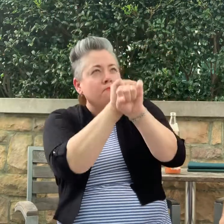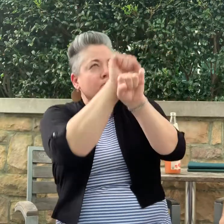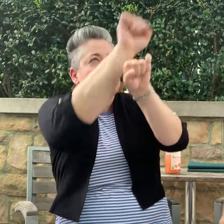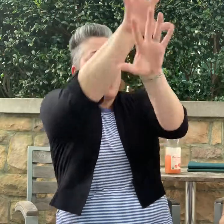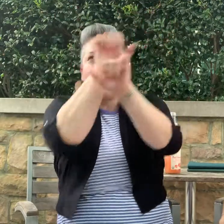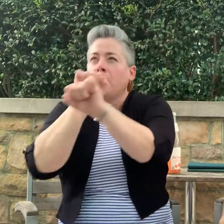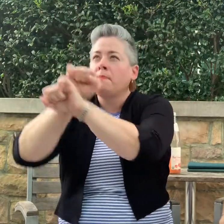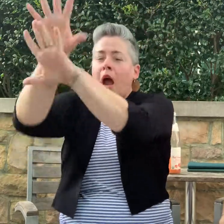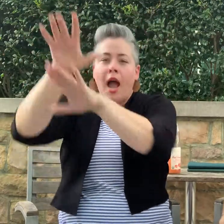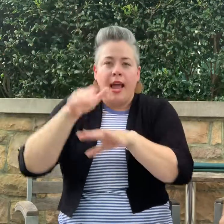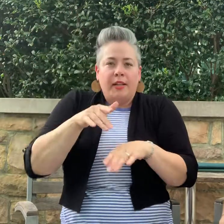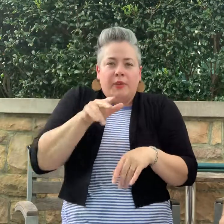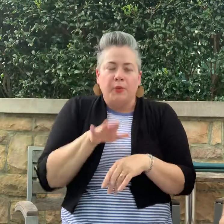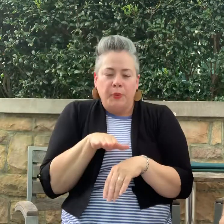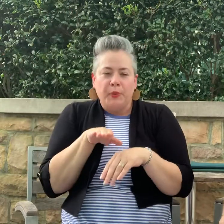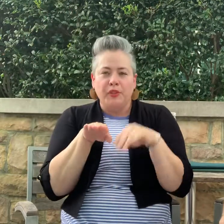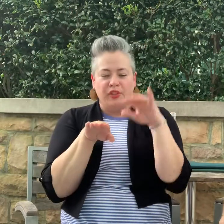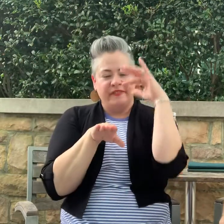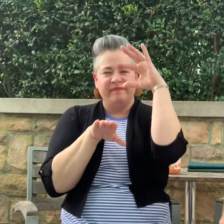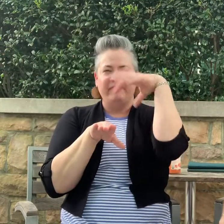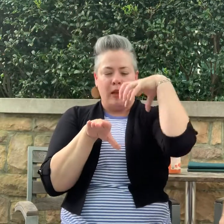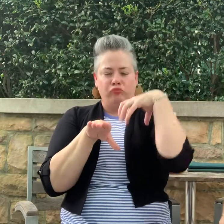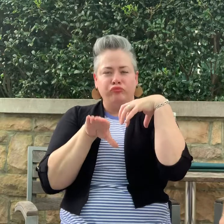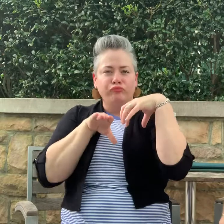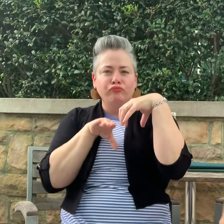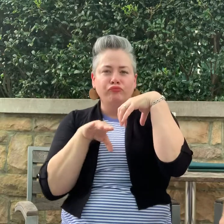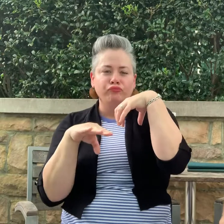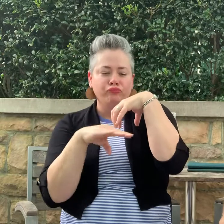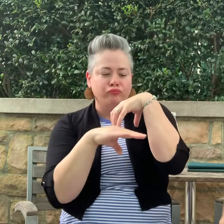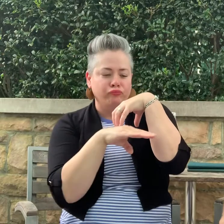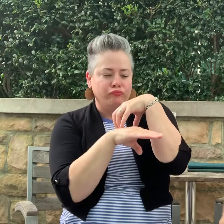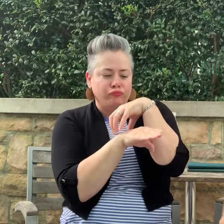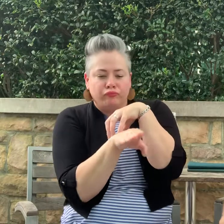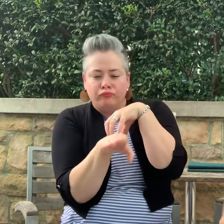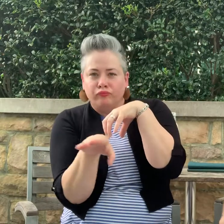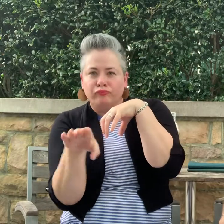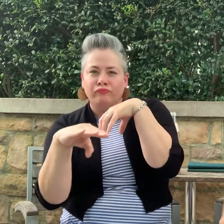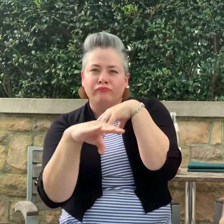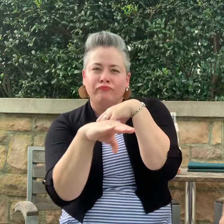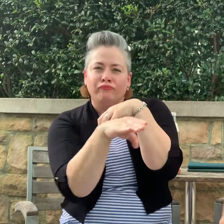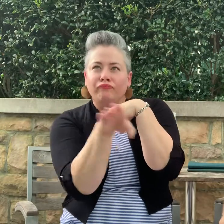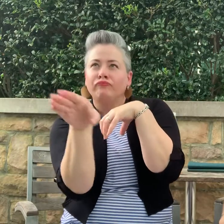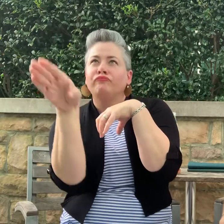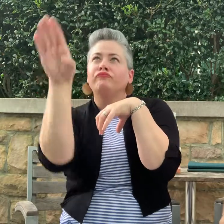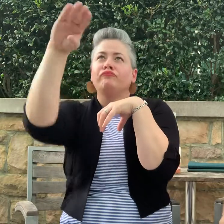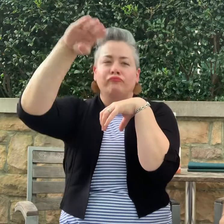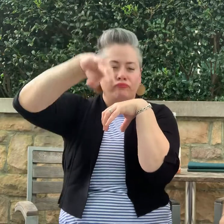of a mountain range only to serpentine your way